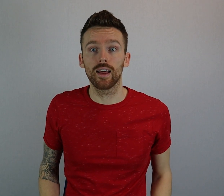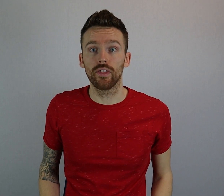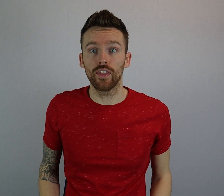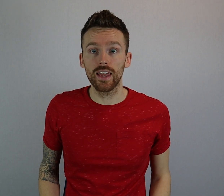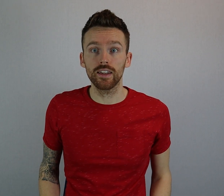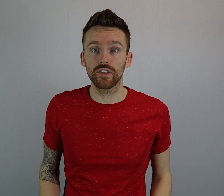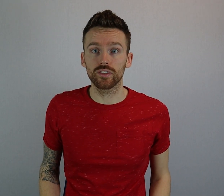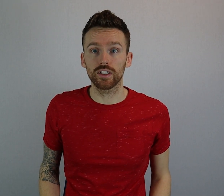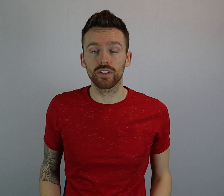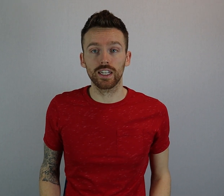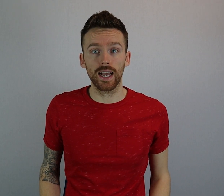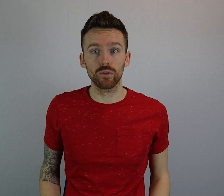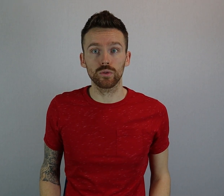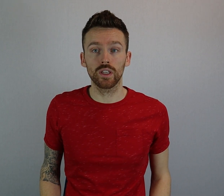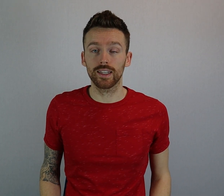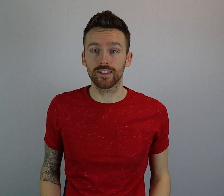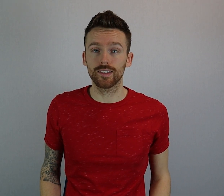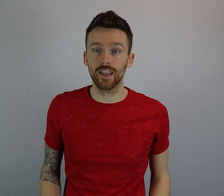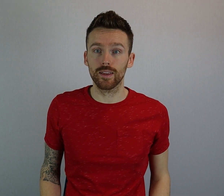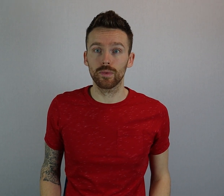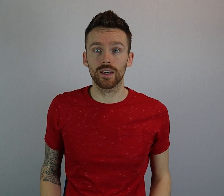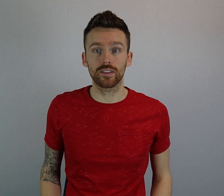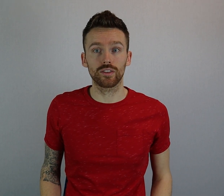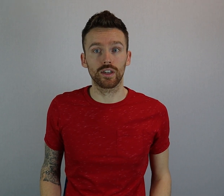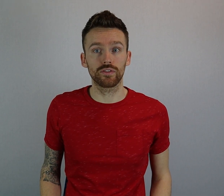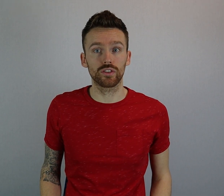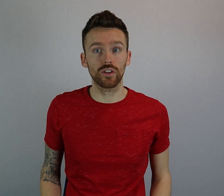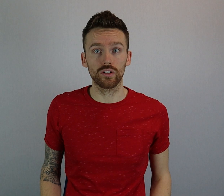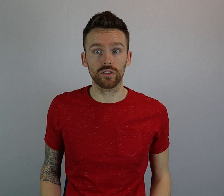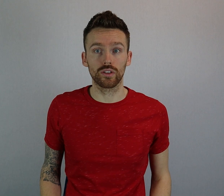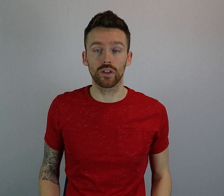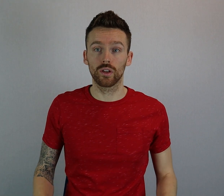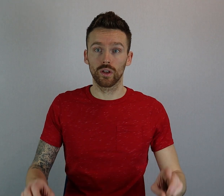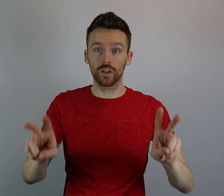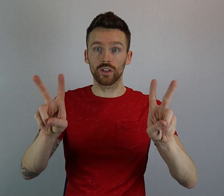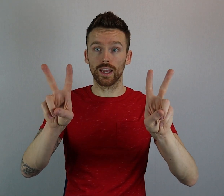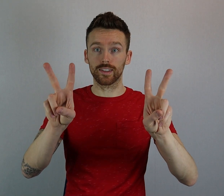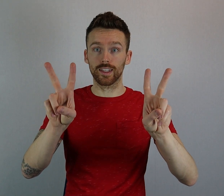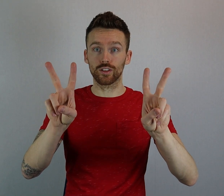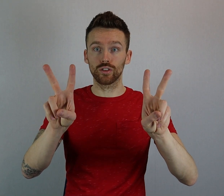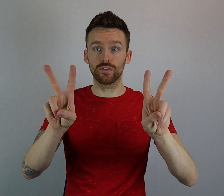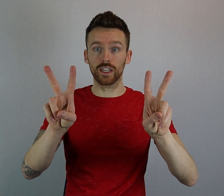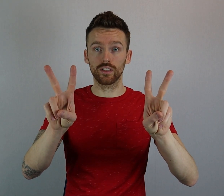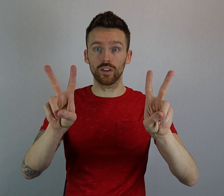And then the sign for carols is the same as the sign for songs, extend two fingers